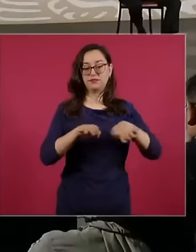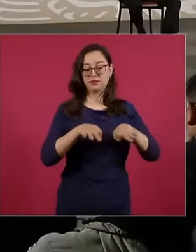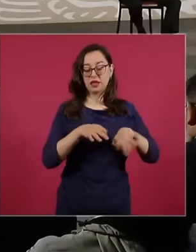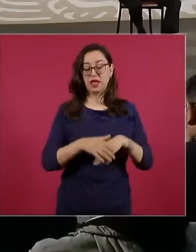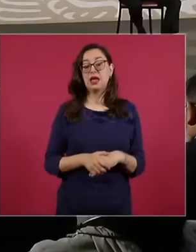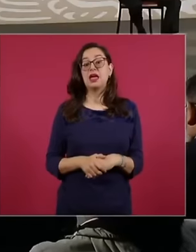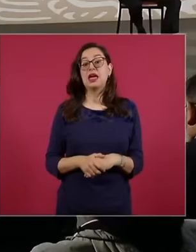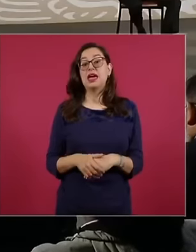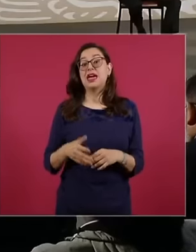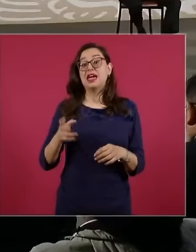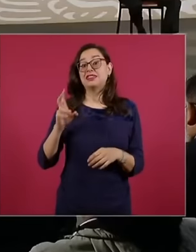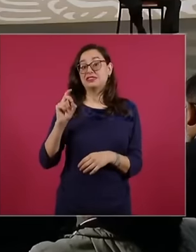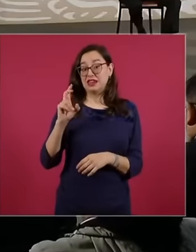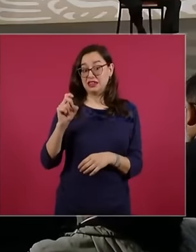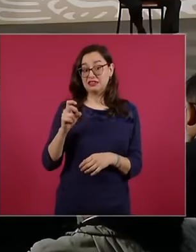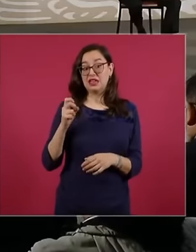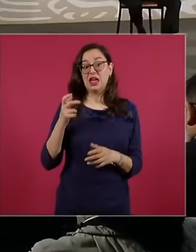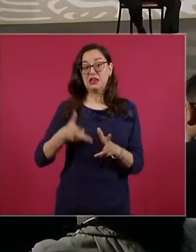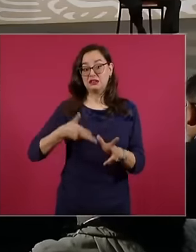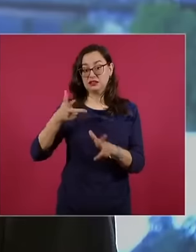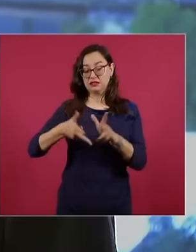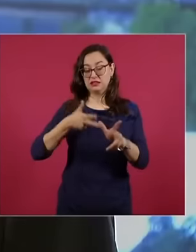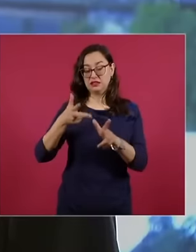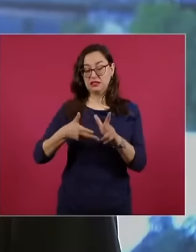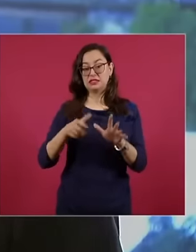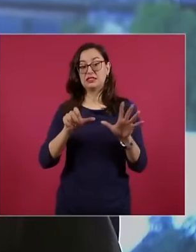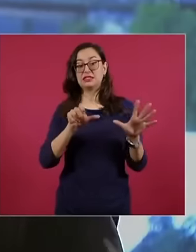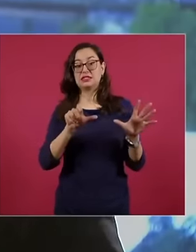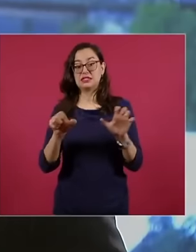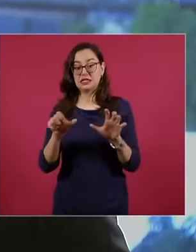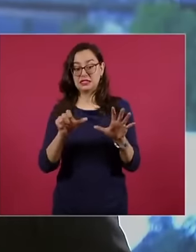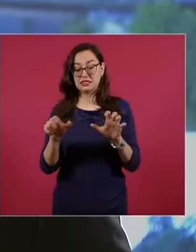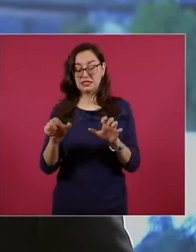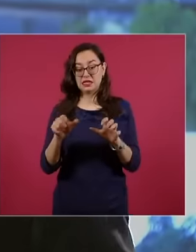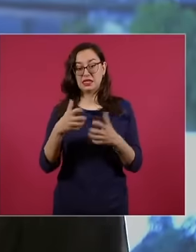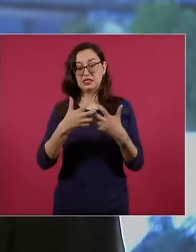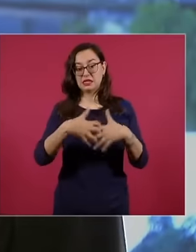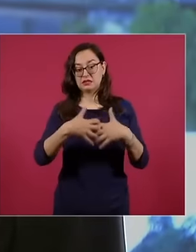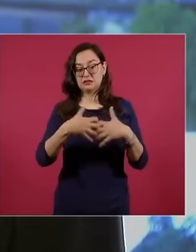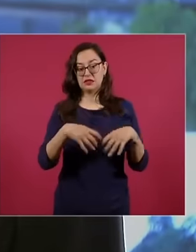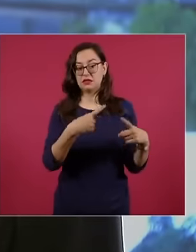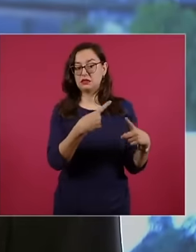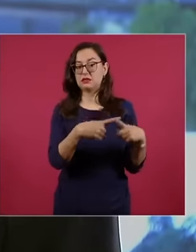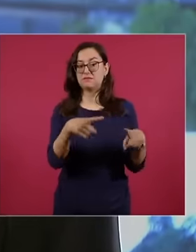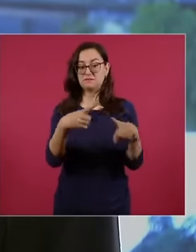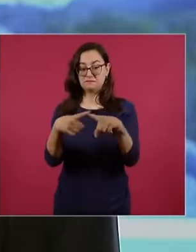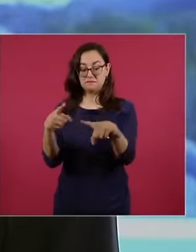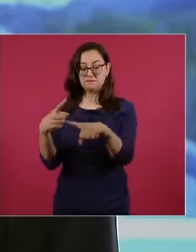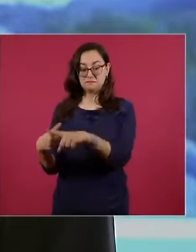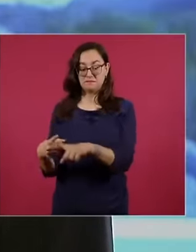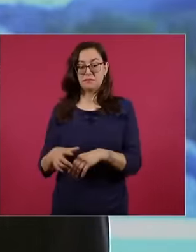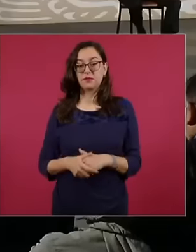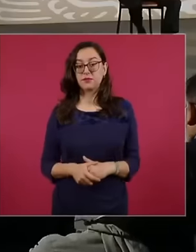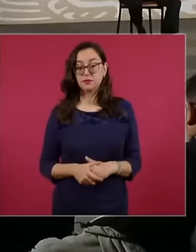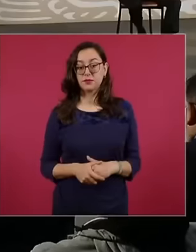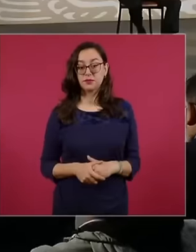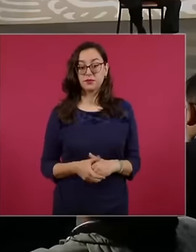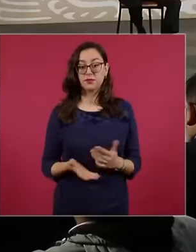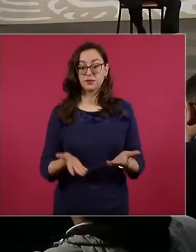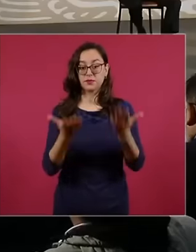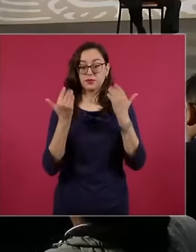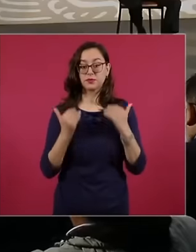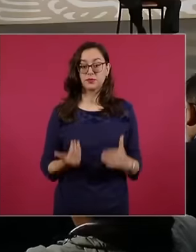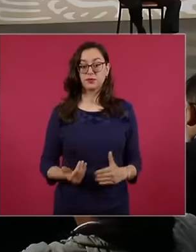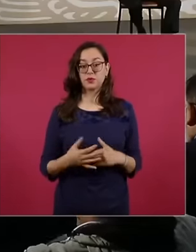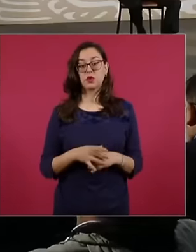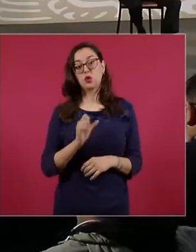and 663 pieces of machinery eh major machinery the next one please the other line that connects us